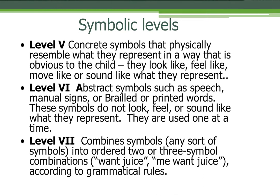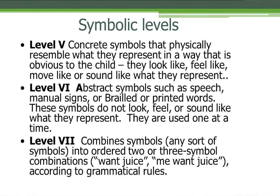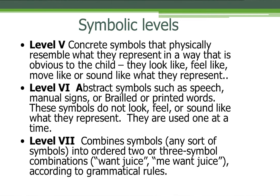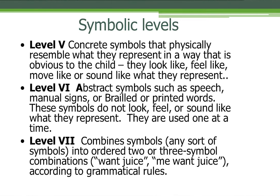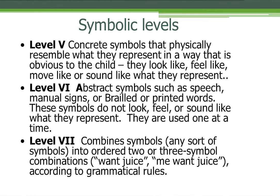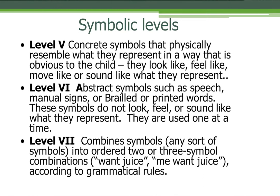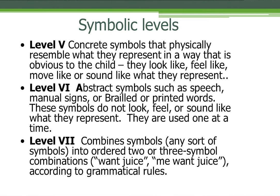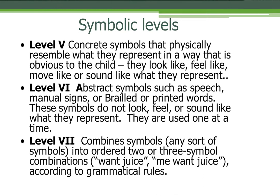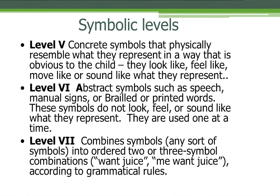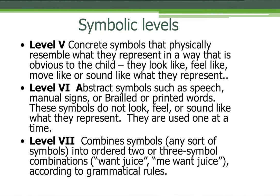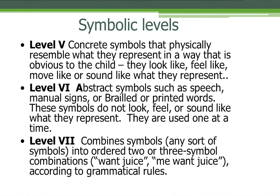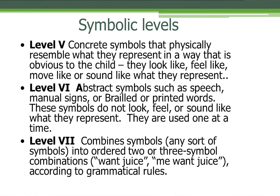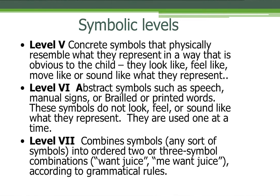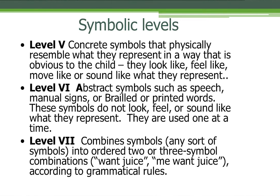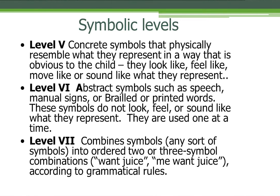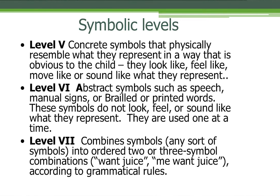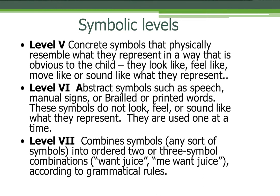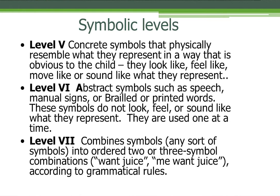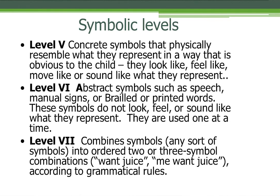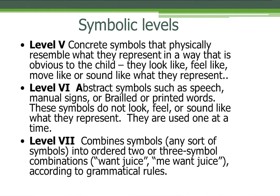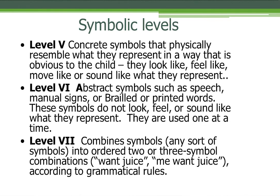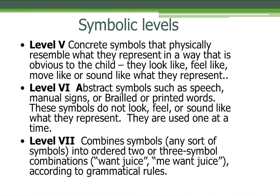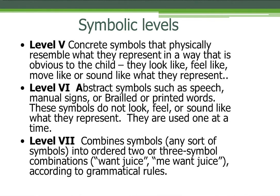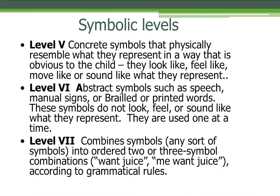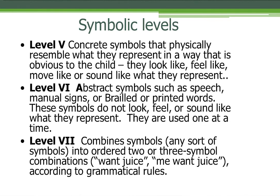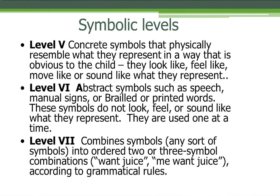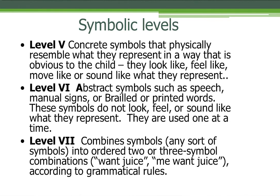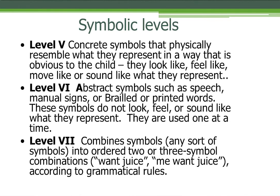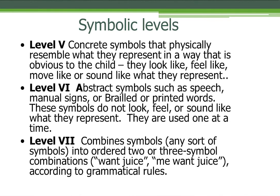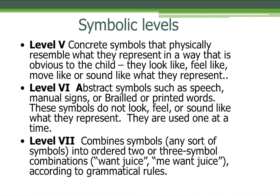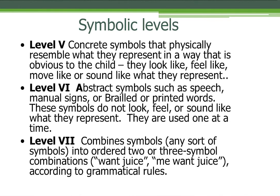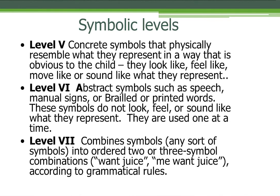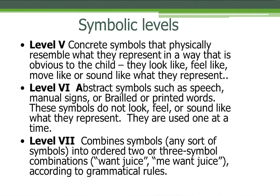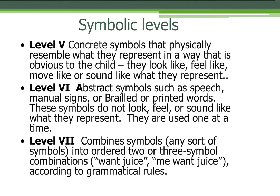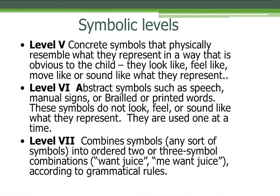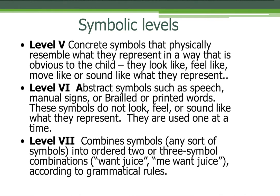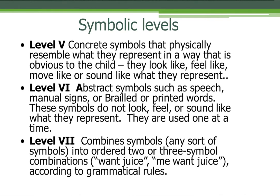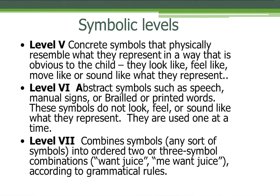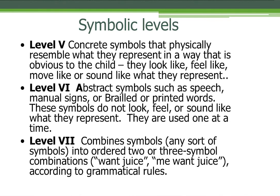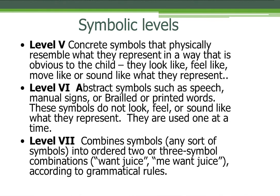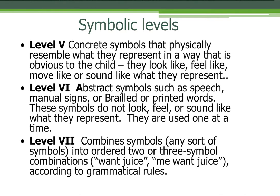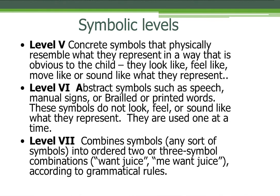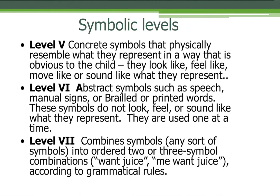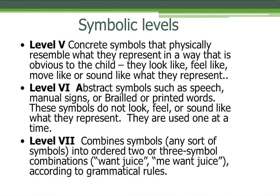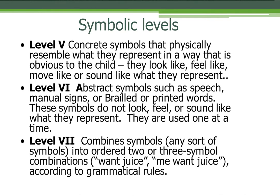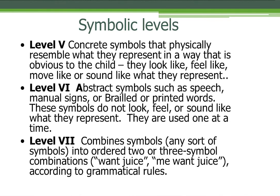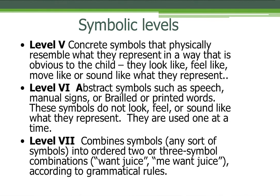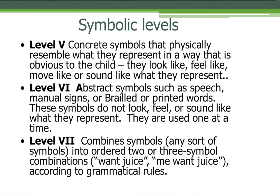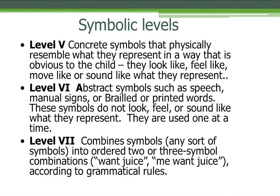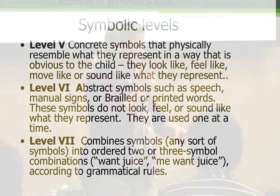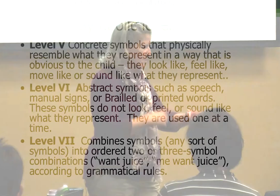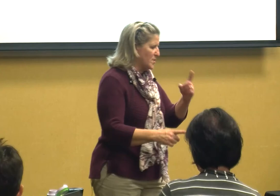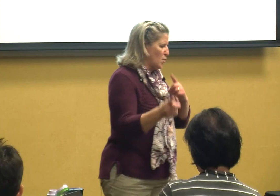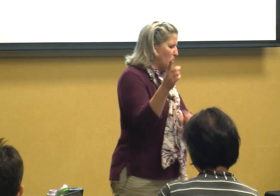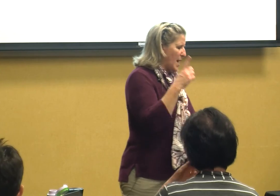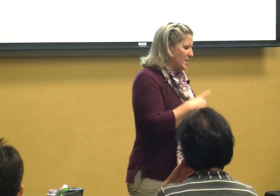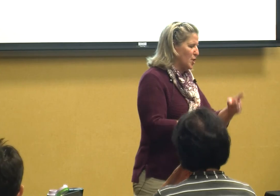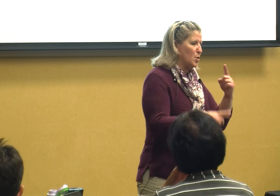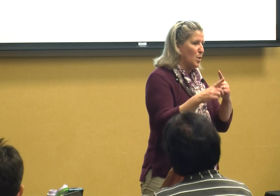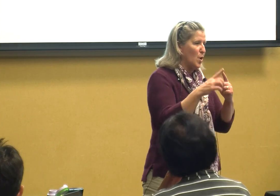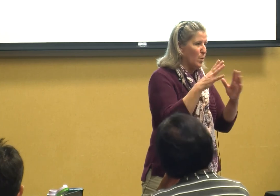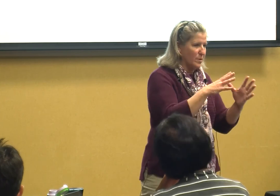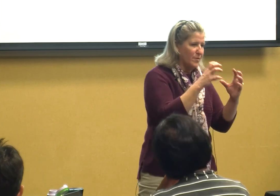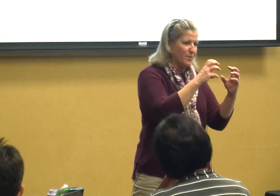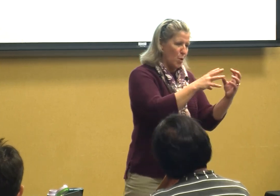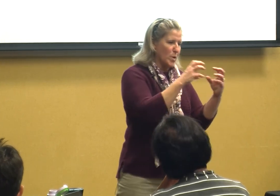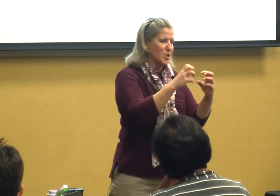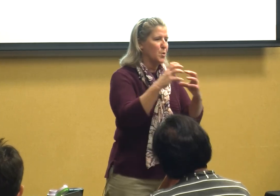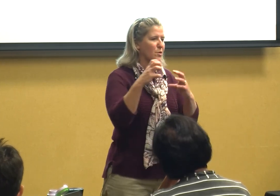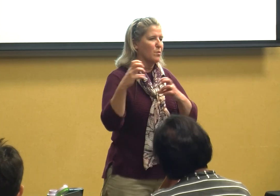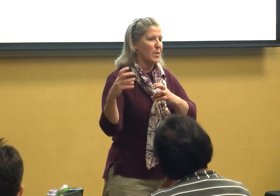six which is abstract symbols and seven combines those symbols so you may do it for two or three